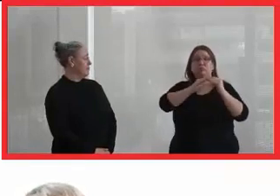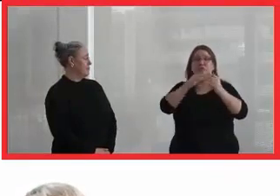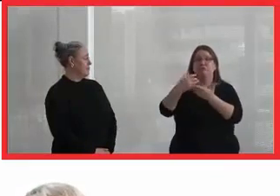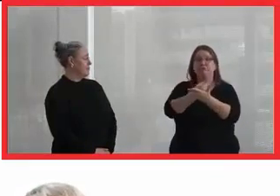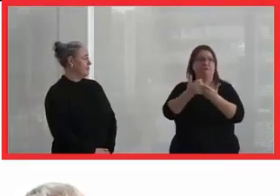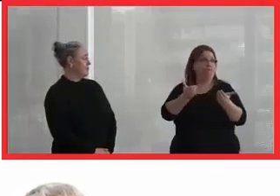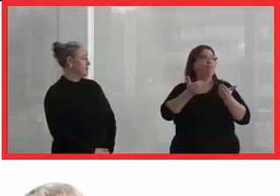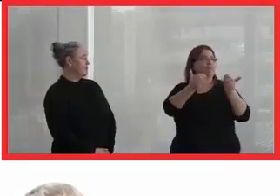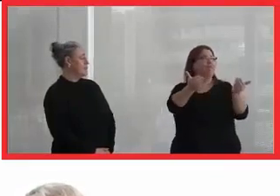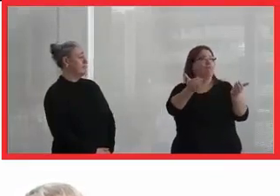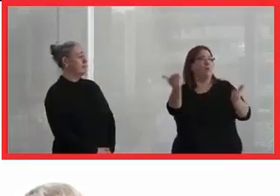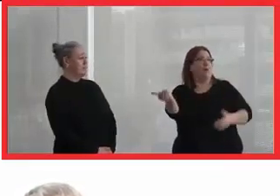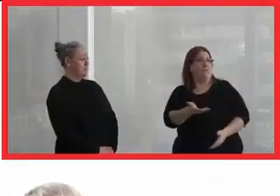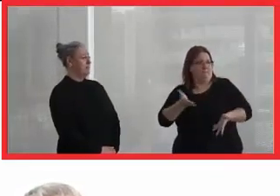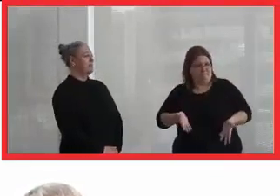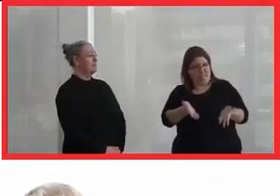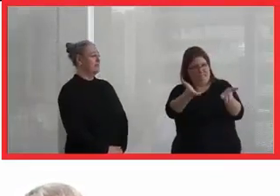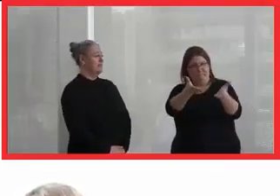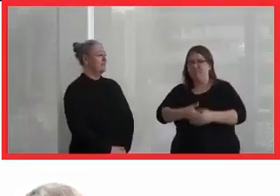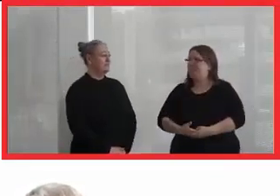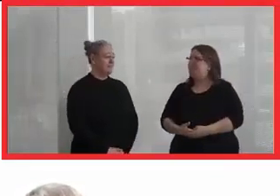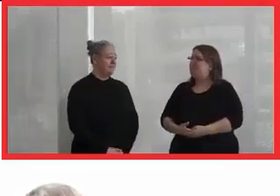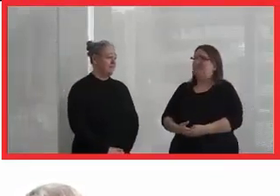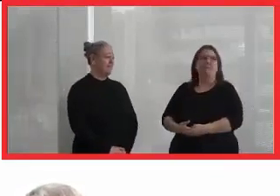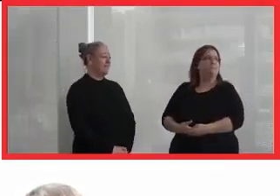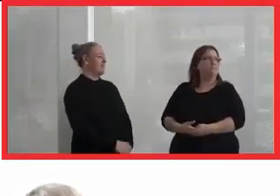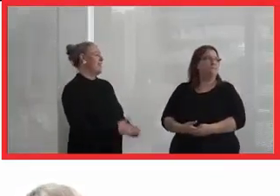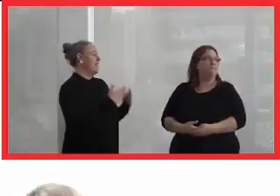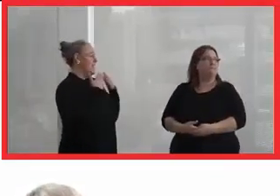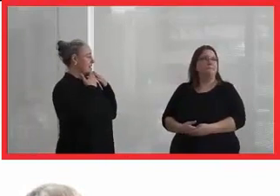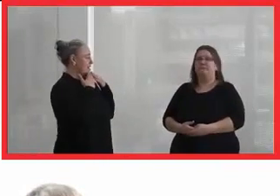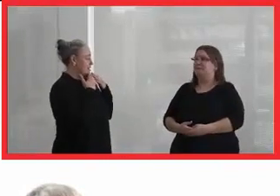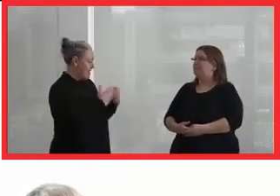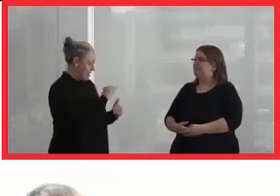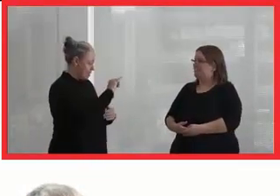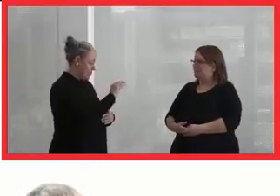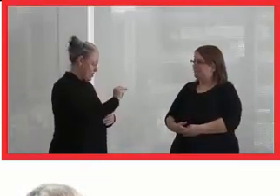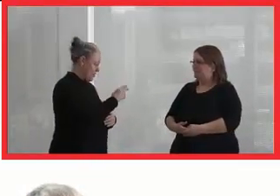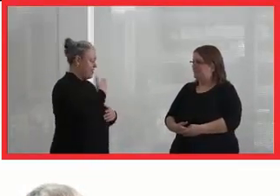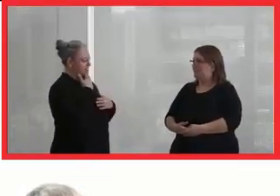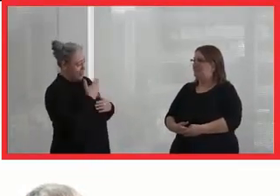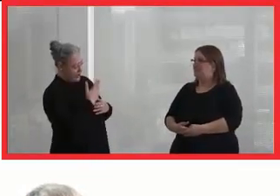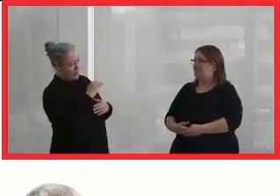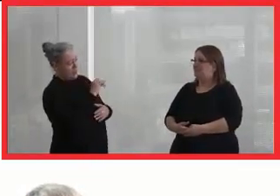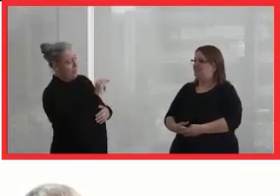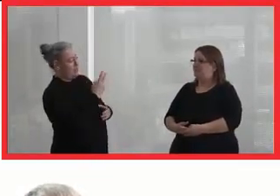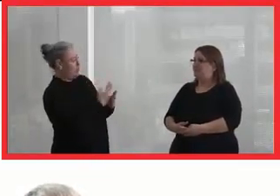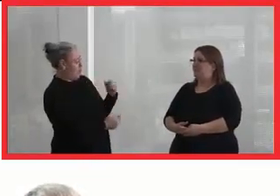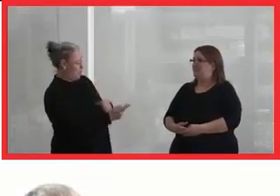are welcome to do that. Thank you, Jan, and thank you for this conversation.